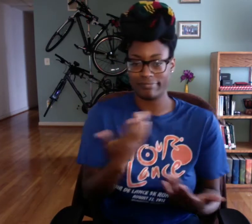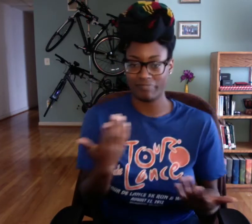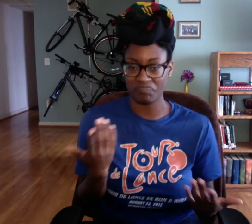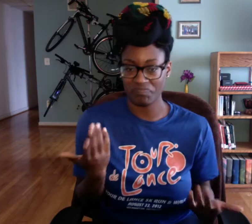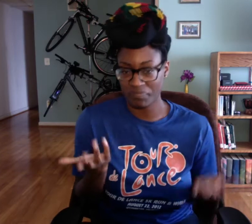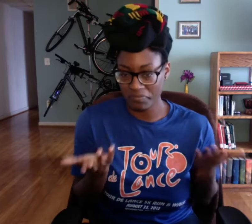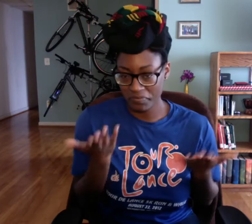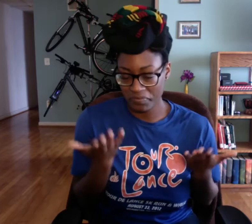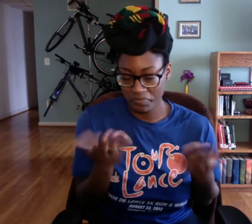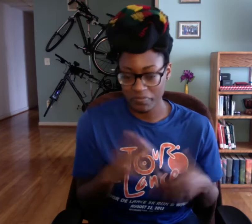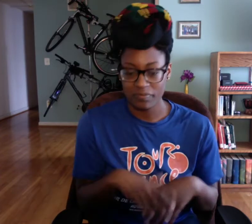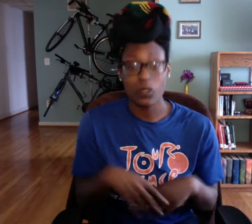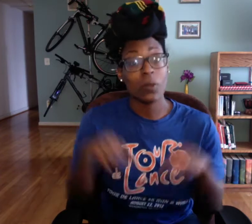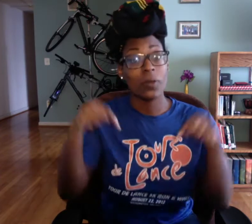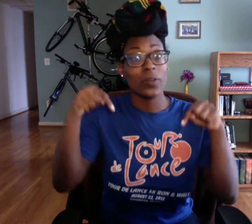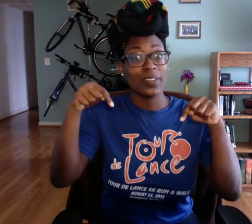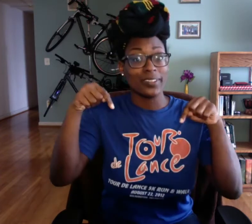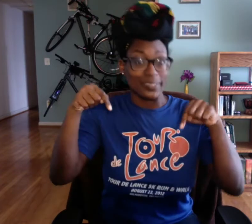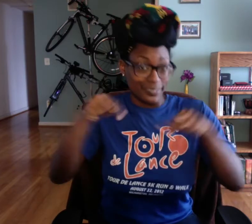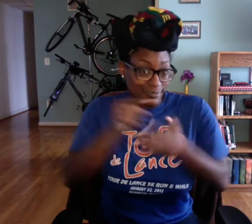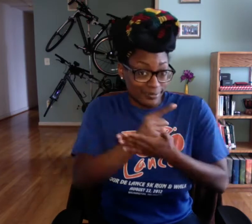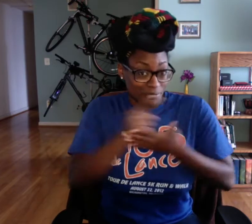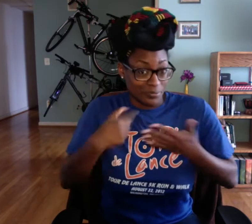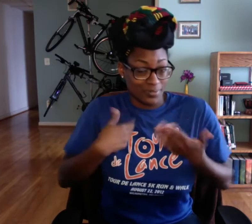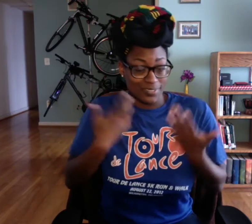talk about the week before. Maybe.